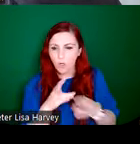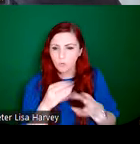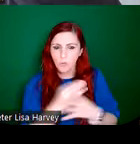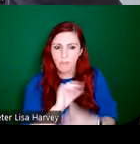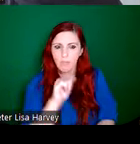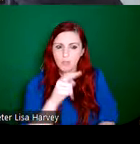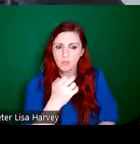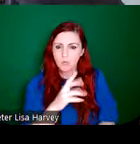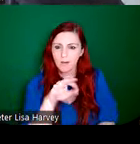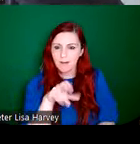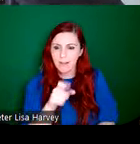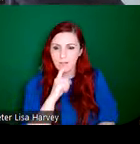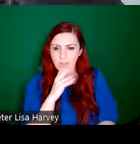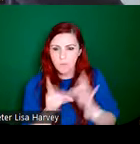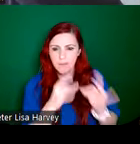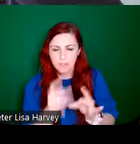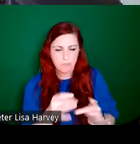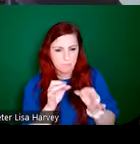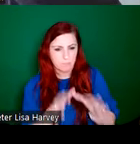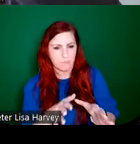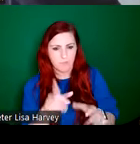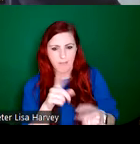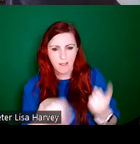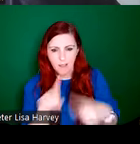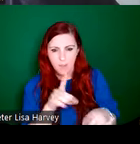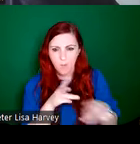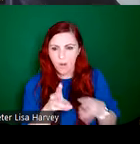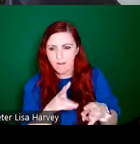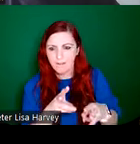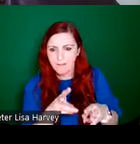anniversary celebrations booklet produced in 1928. I particularly love the